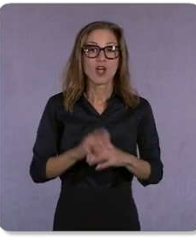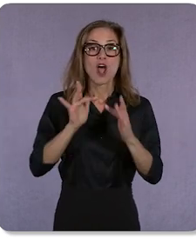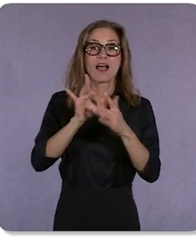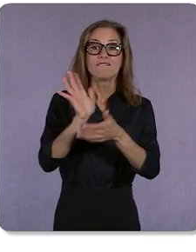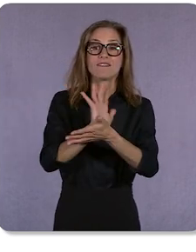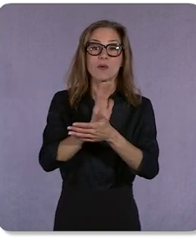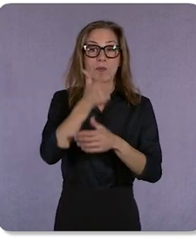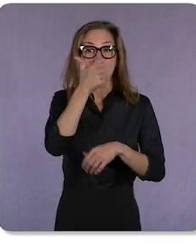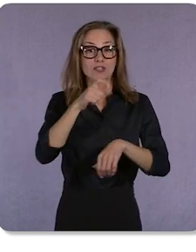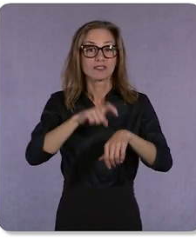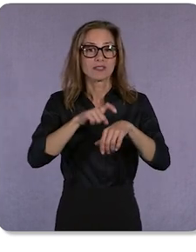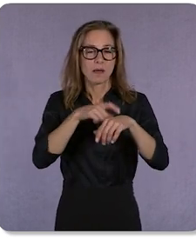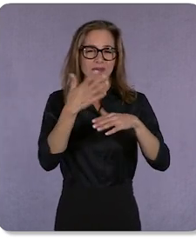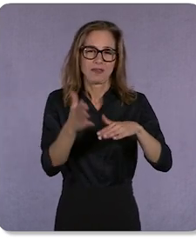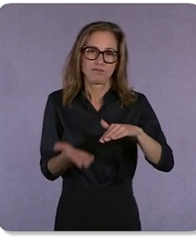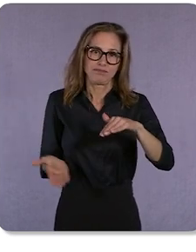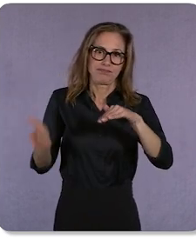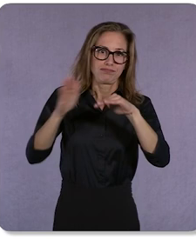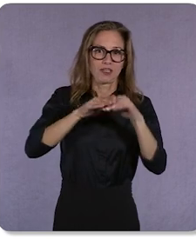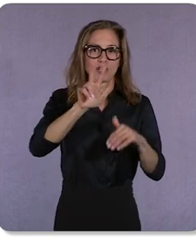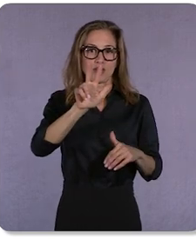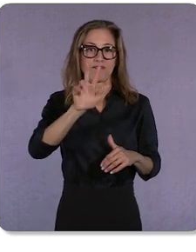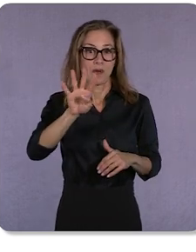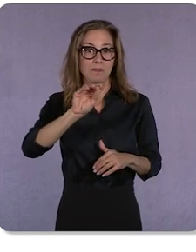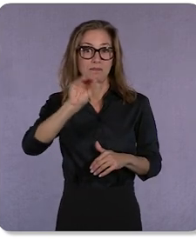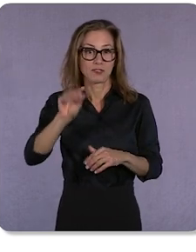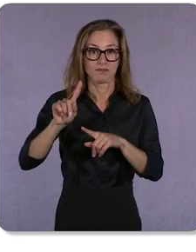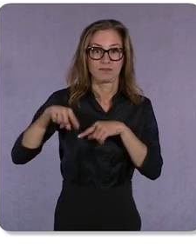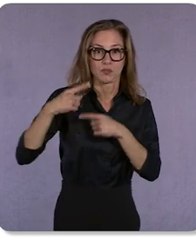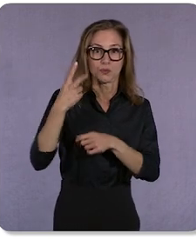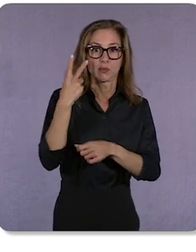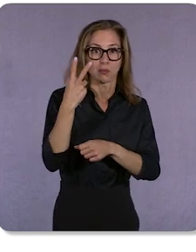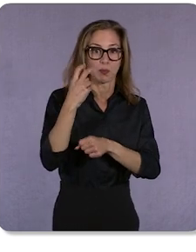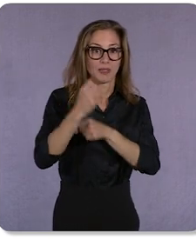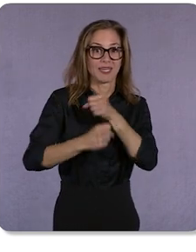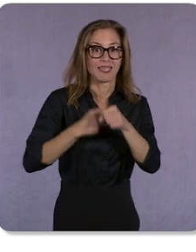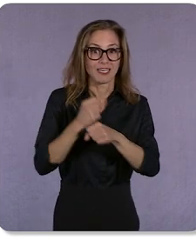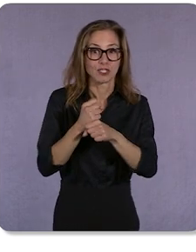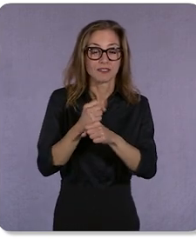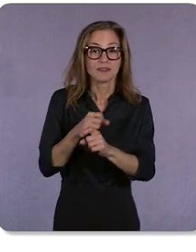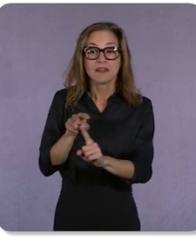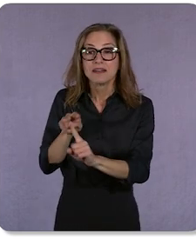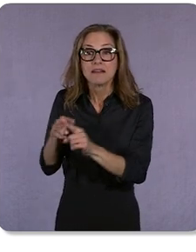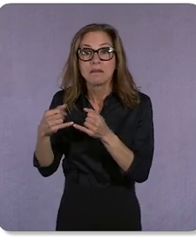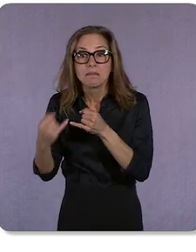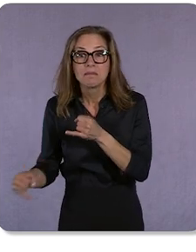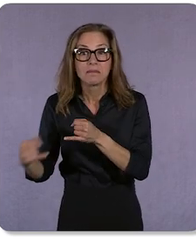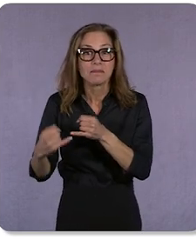has gone up by 34% per day during the last 2 years, as cord-cutting becomes more prevalent.